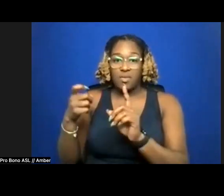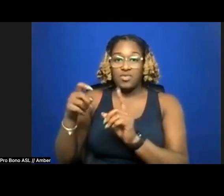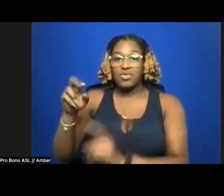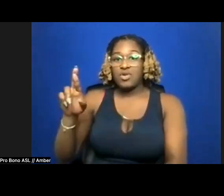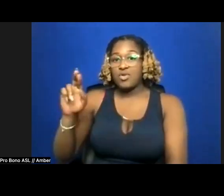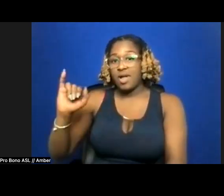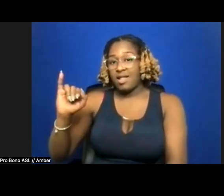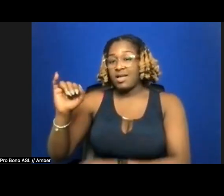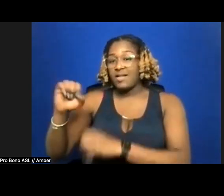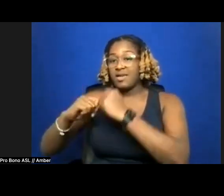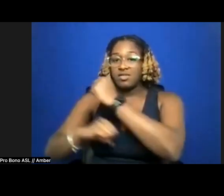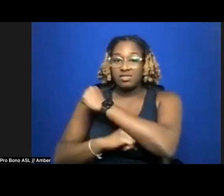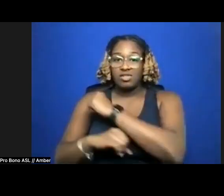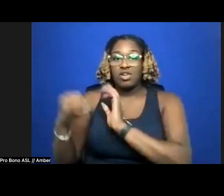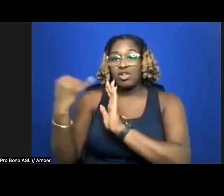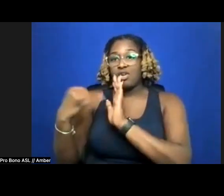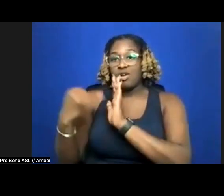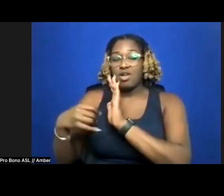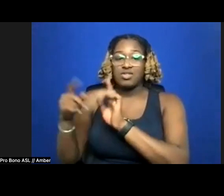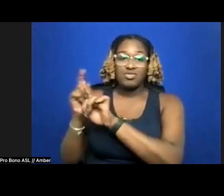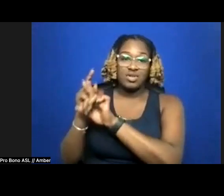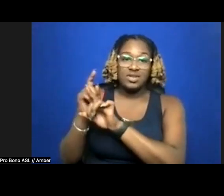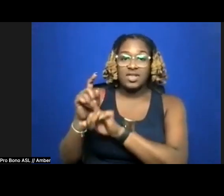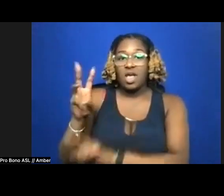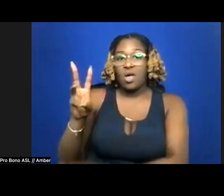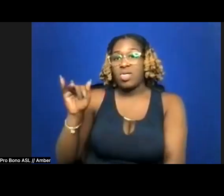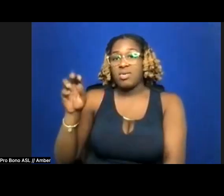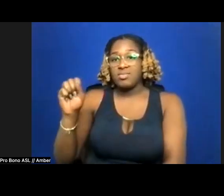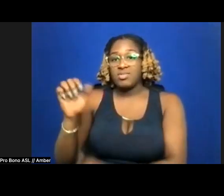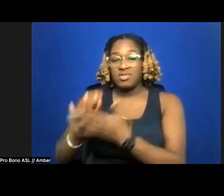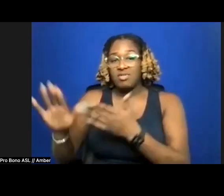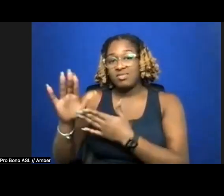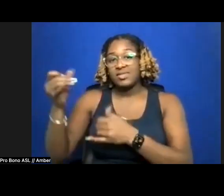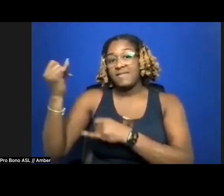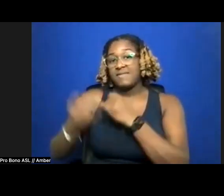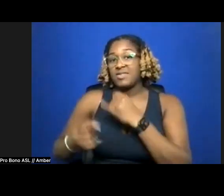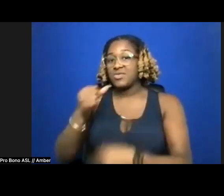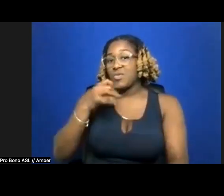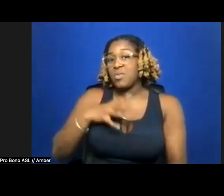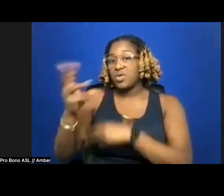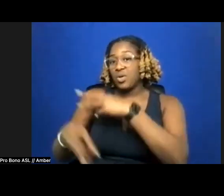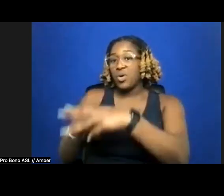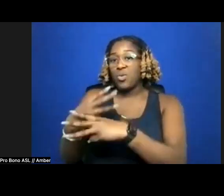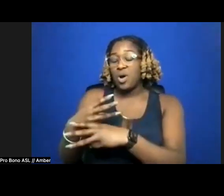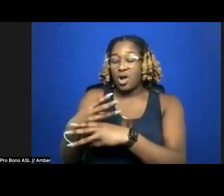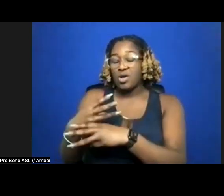Residency at Williams College. A finalist of the Women of the World Poetry Slam representing